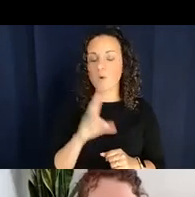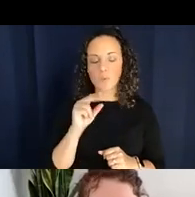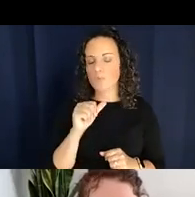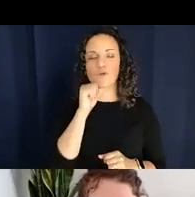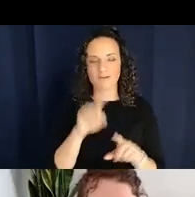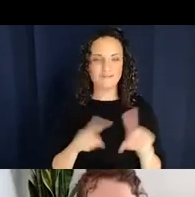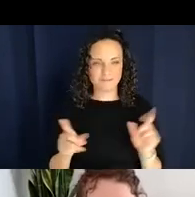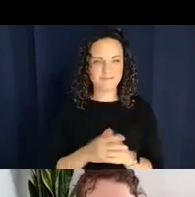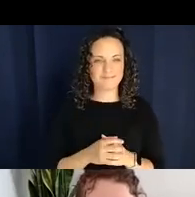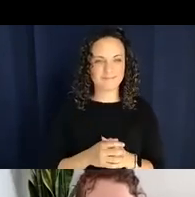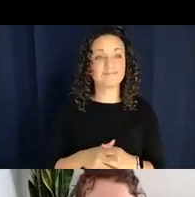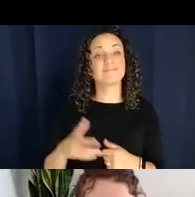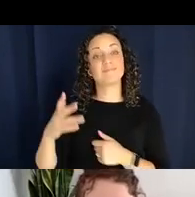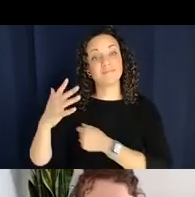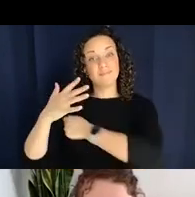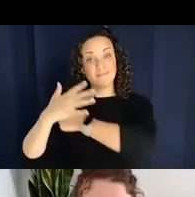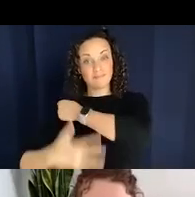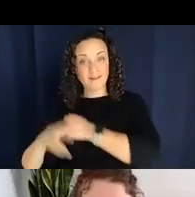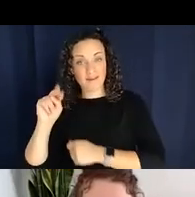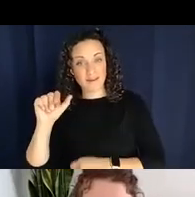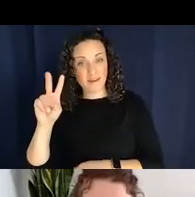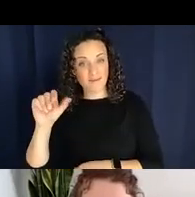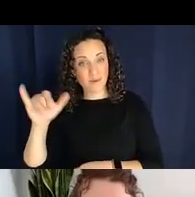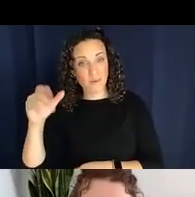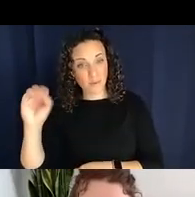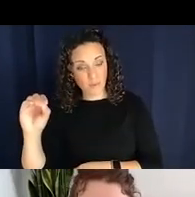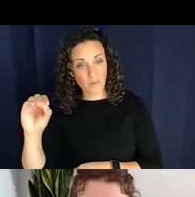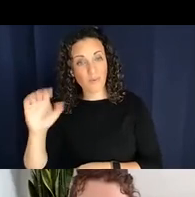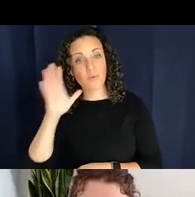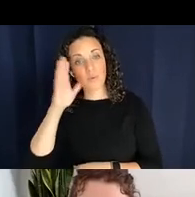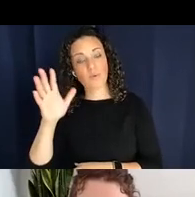to pattern with languages that do it the way that the right, on the right-hand side, where